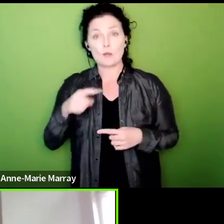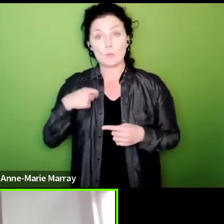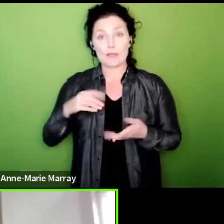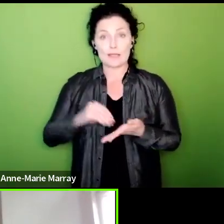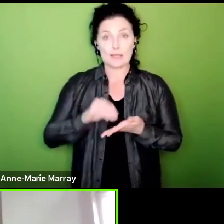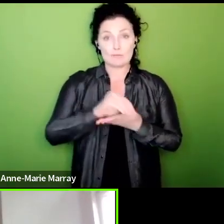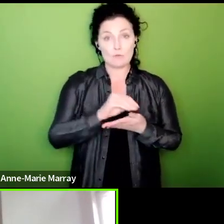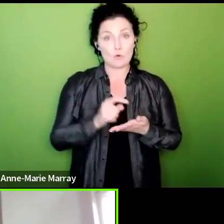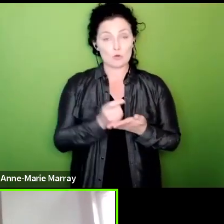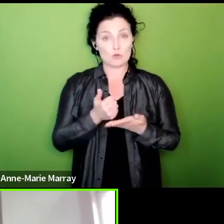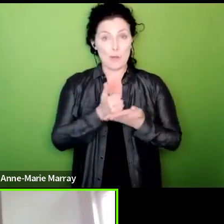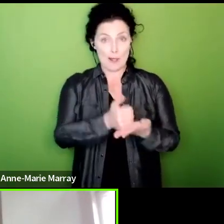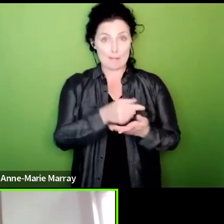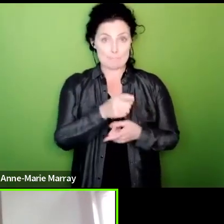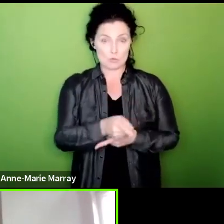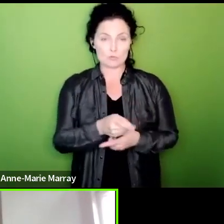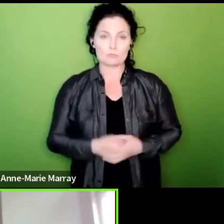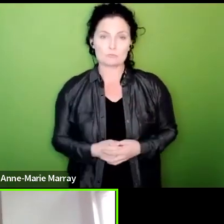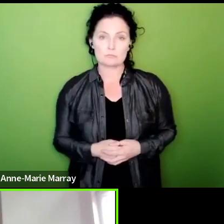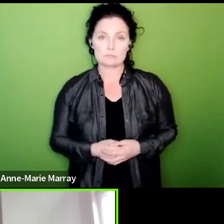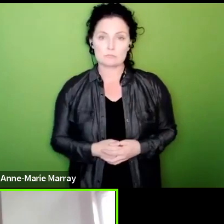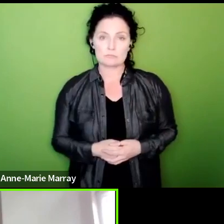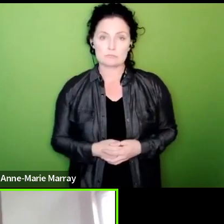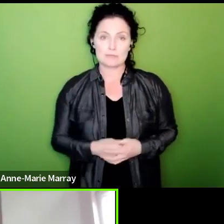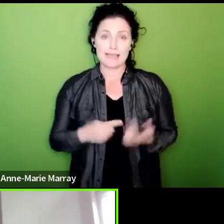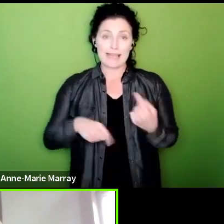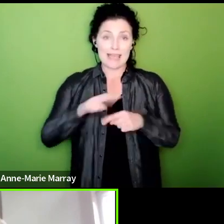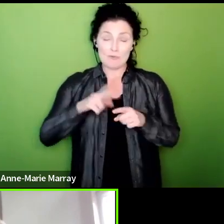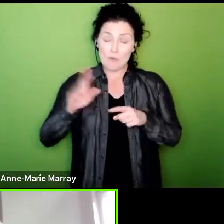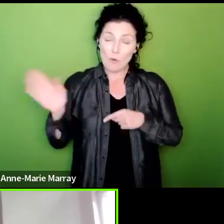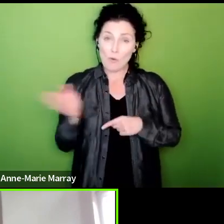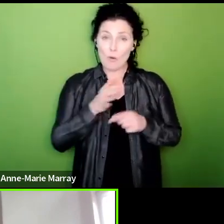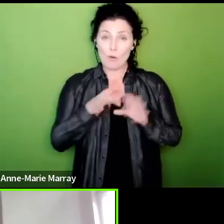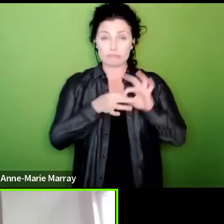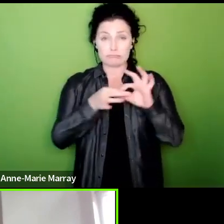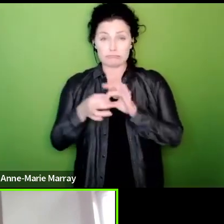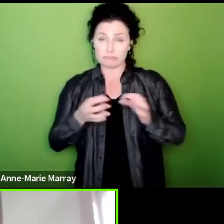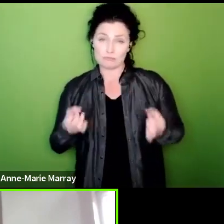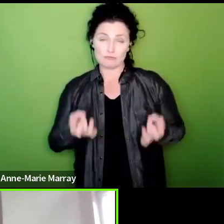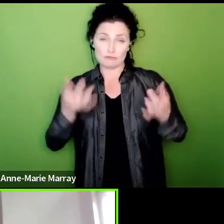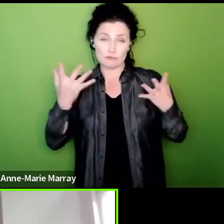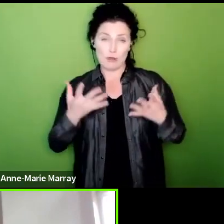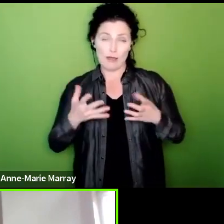others means that we can win let's hope the government listen in the next week but if not